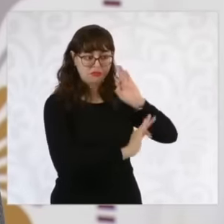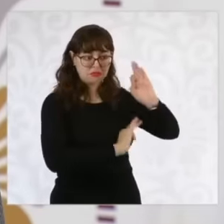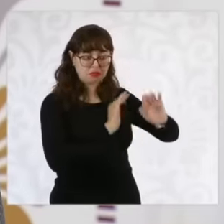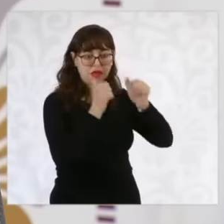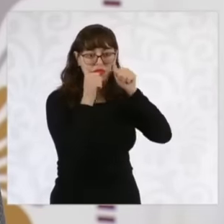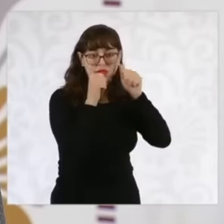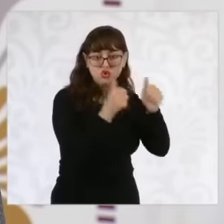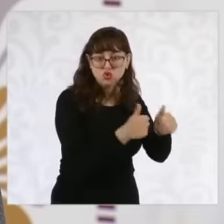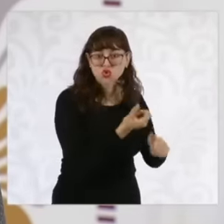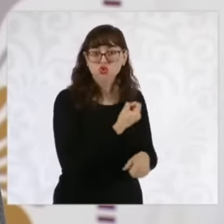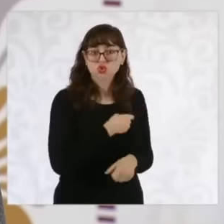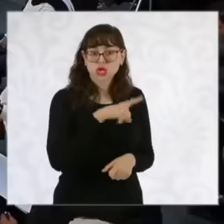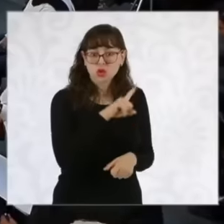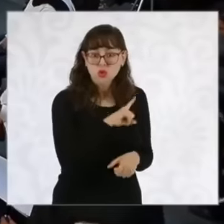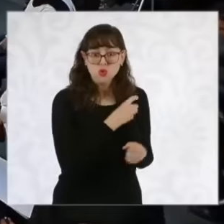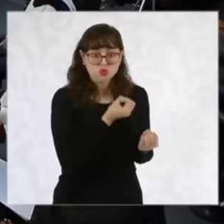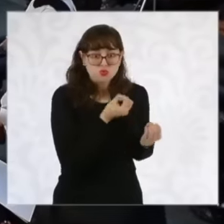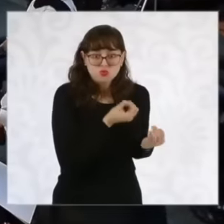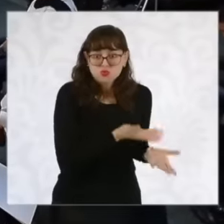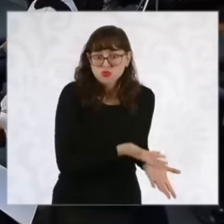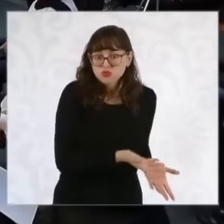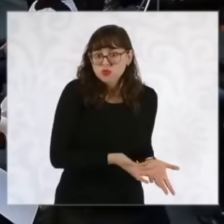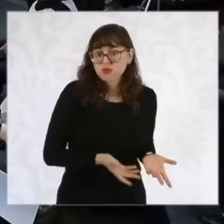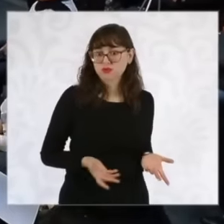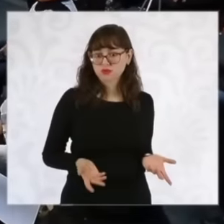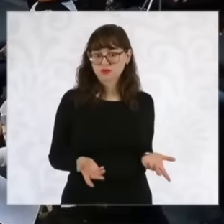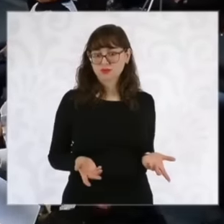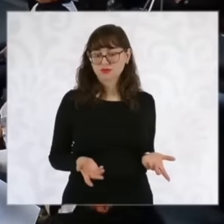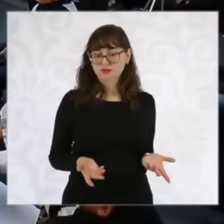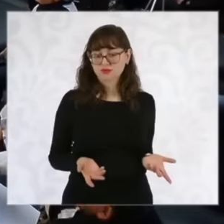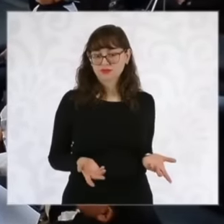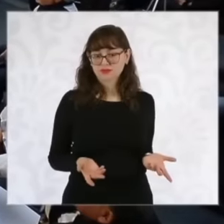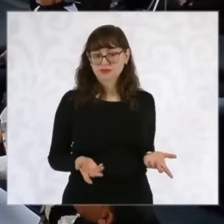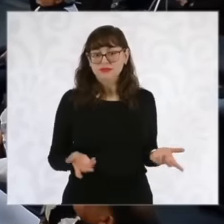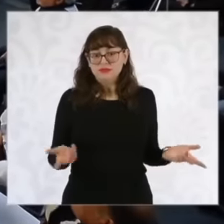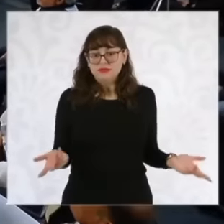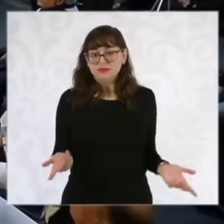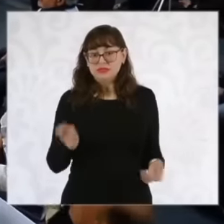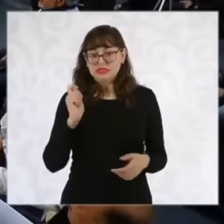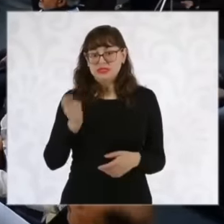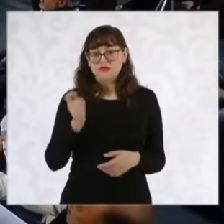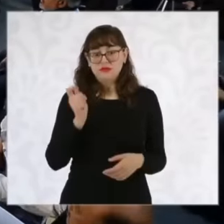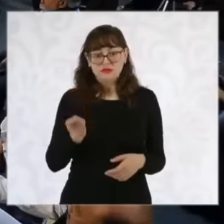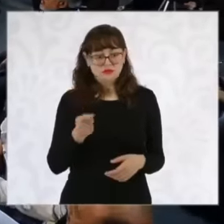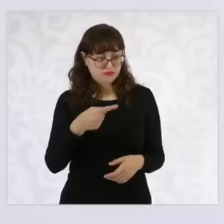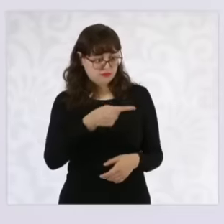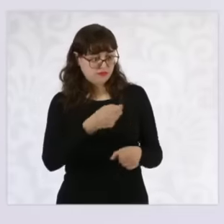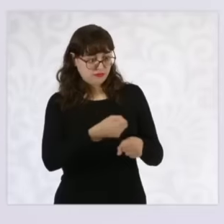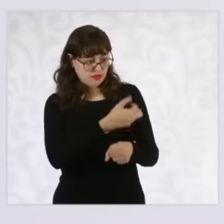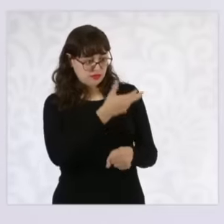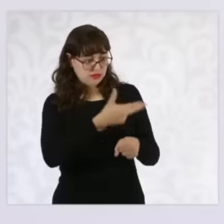care, there are welfare shelters where the secretary herself has information about